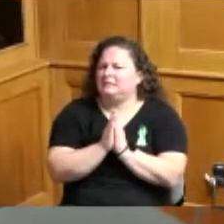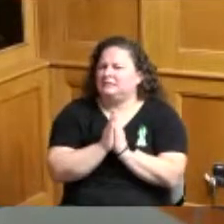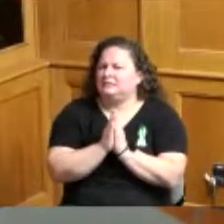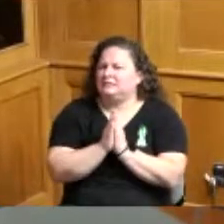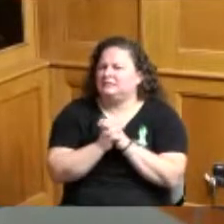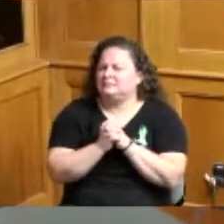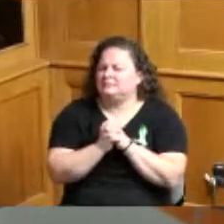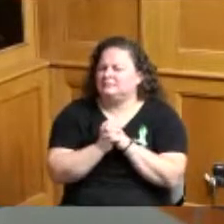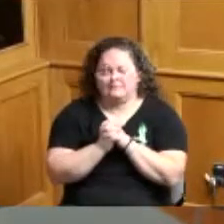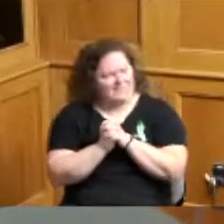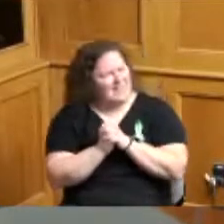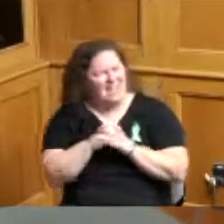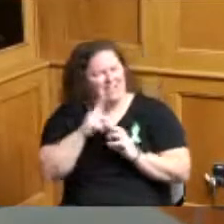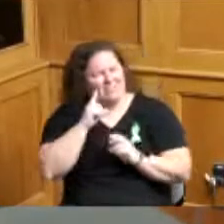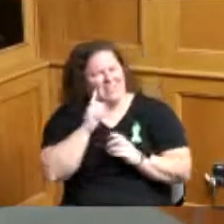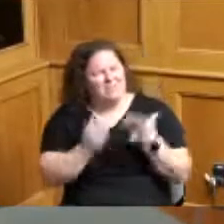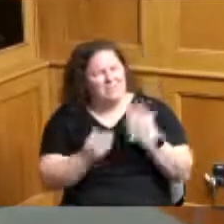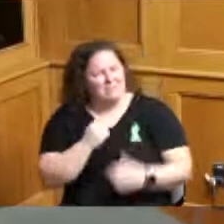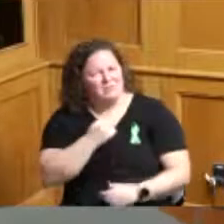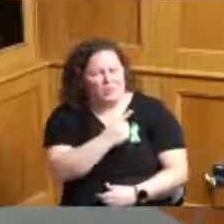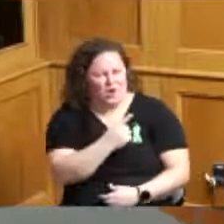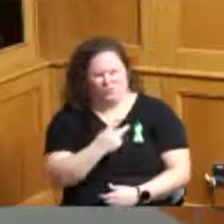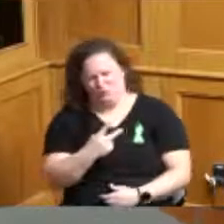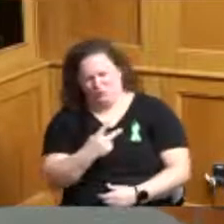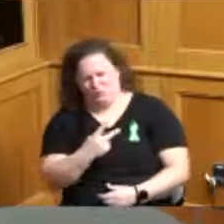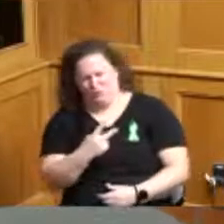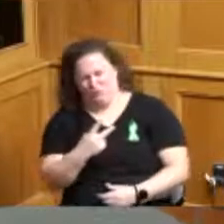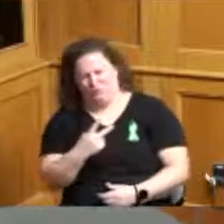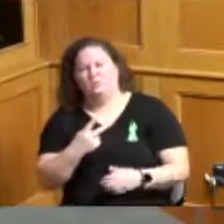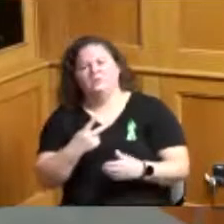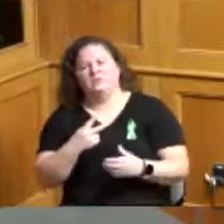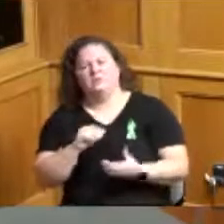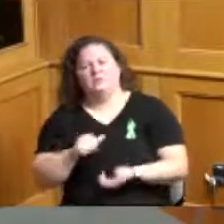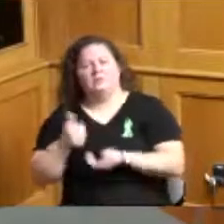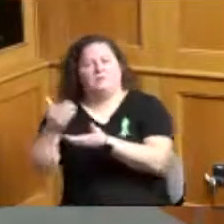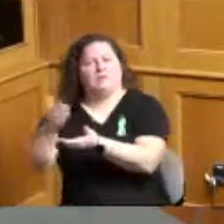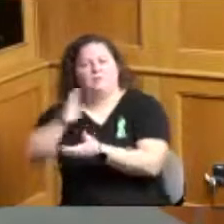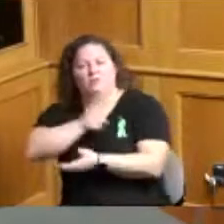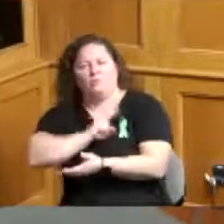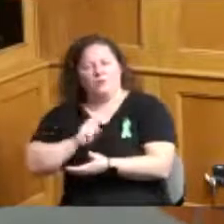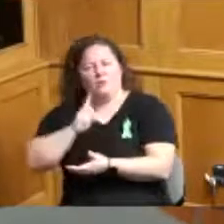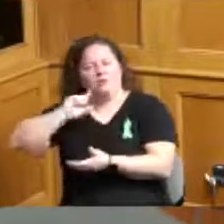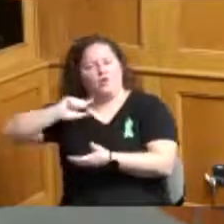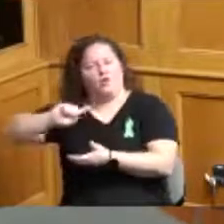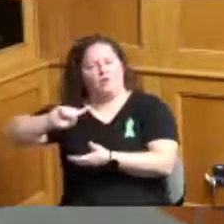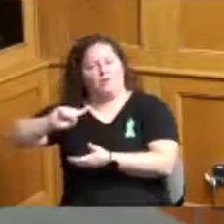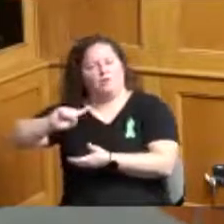think one or two come before the Board for to be legislated per year how many people come in